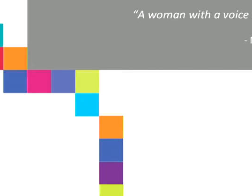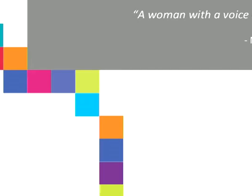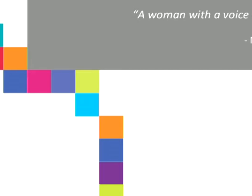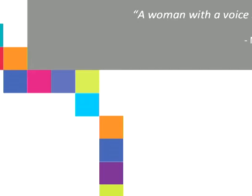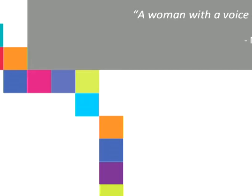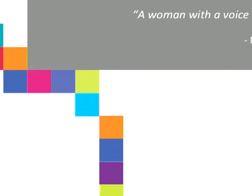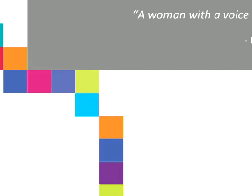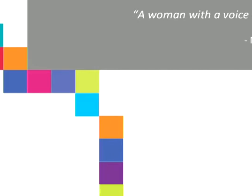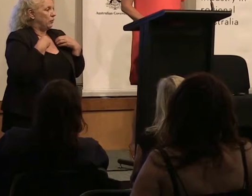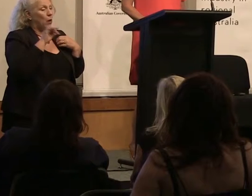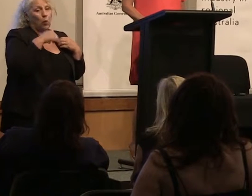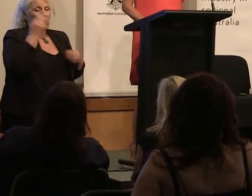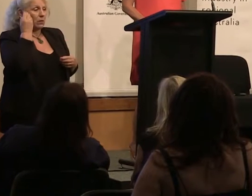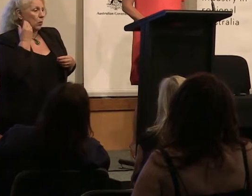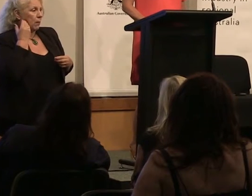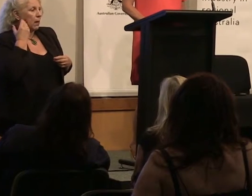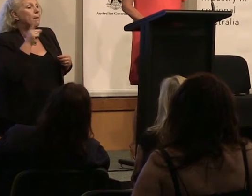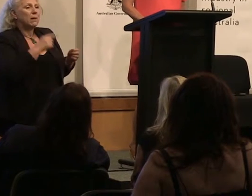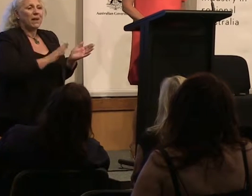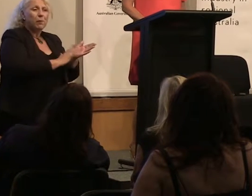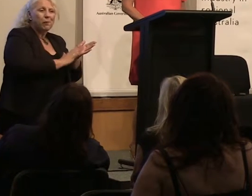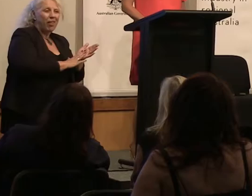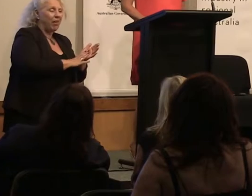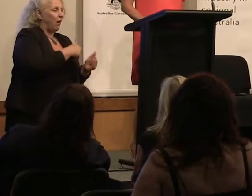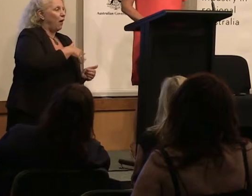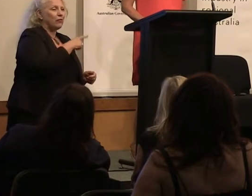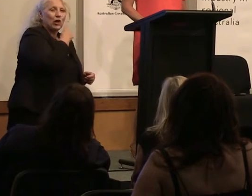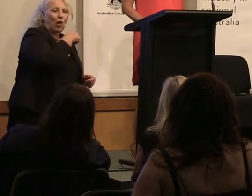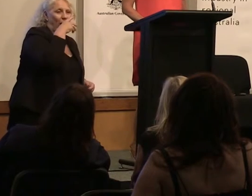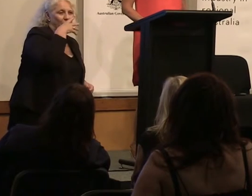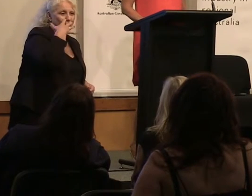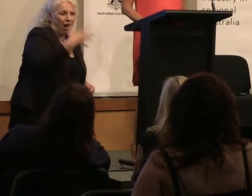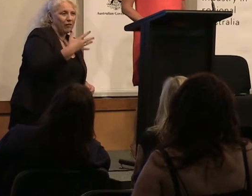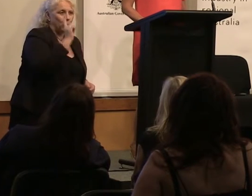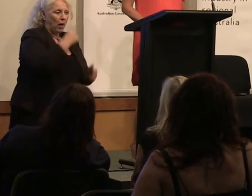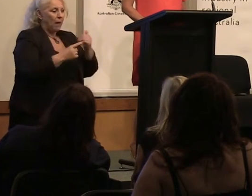woman but as a mother to a five-year-old, what happens on our screen matters to me.